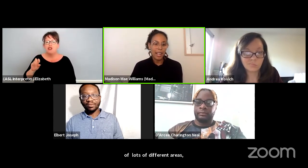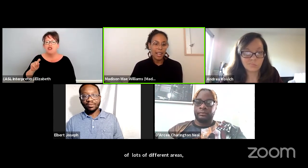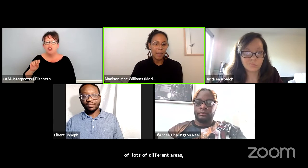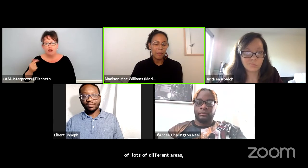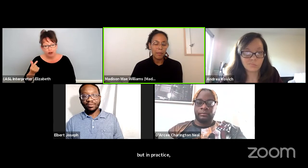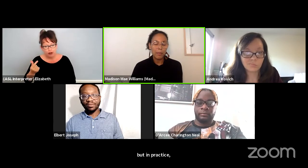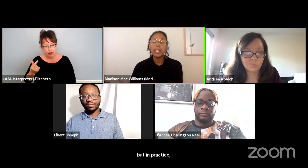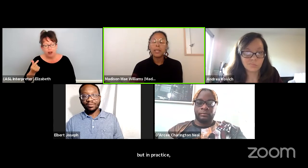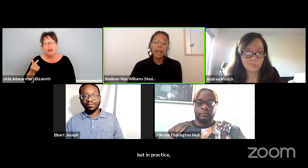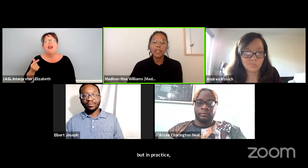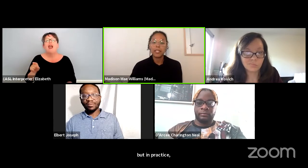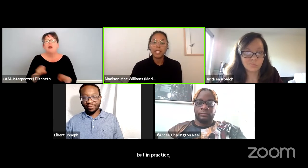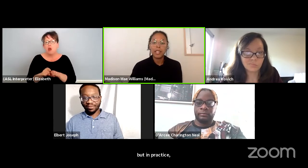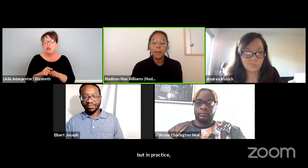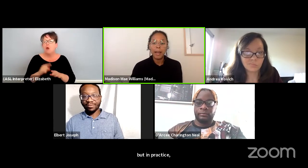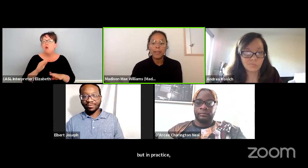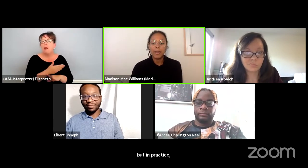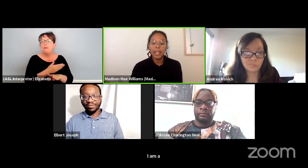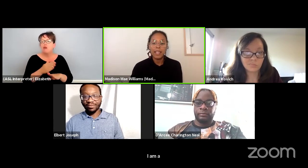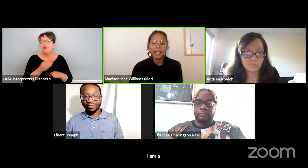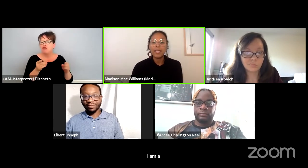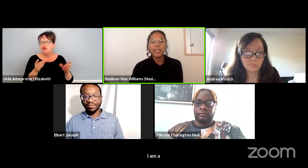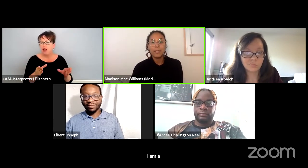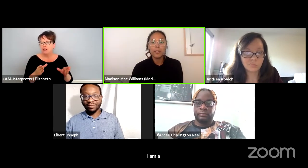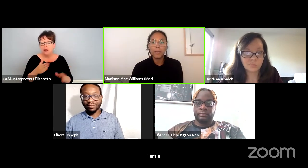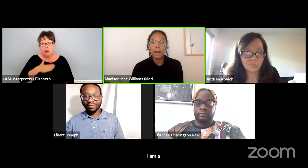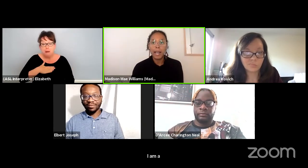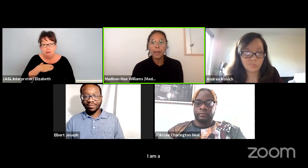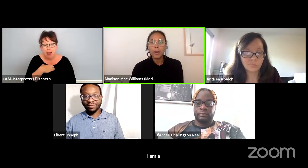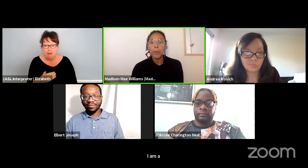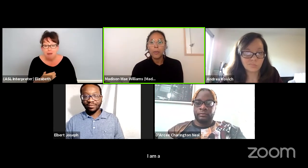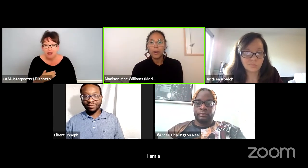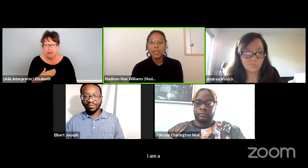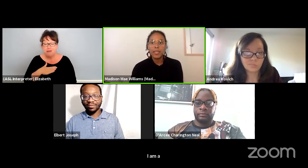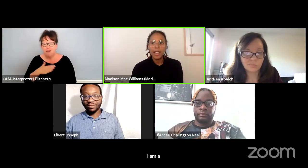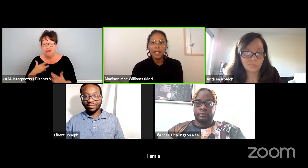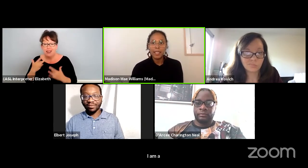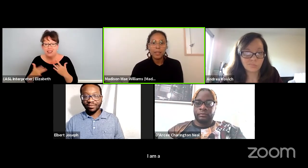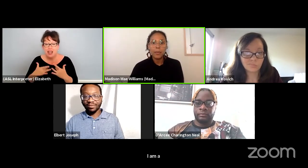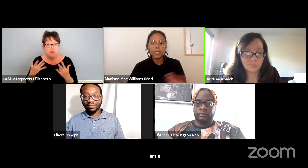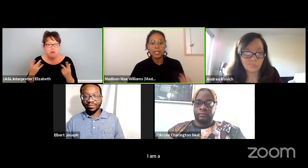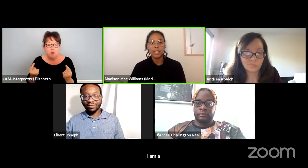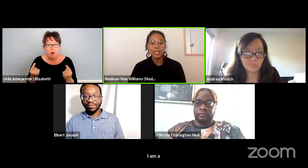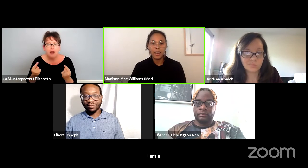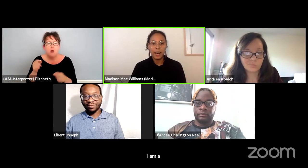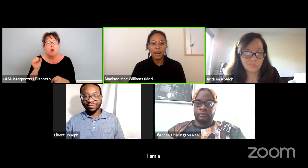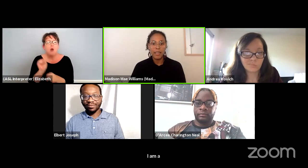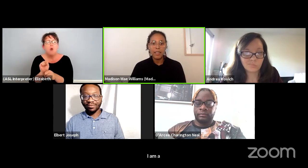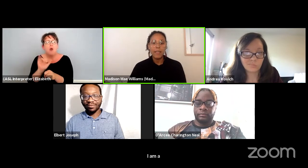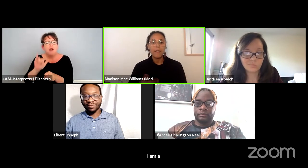and I'm really passionate about and enthused by work that increases